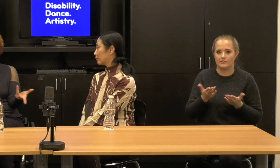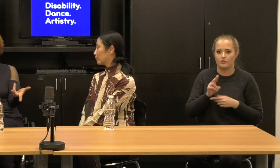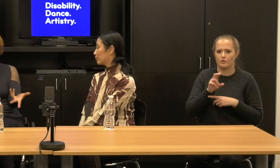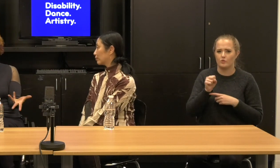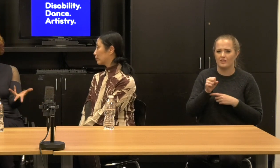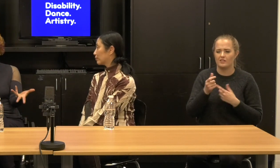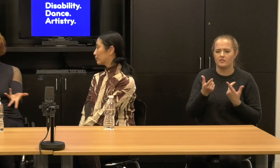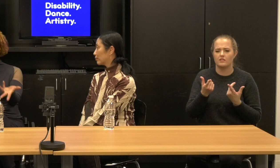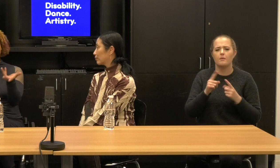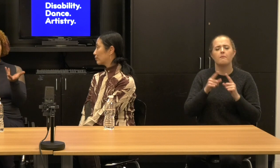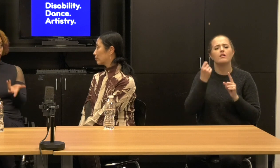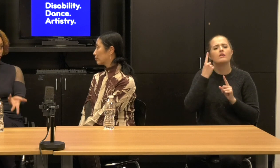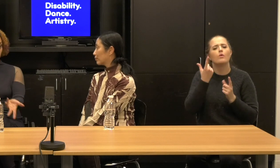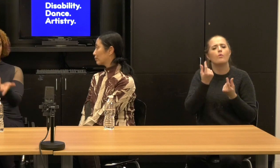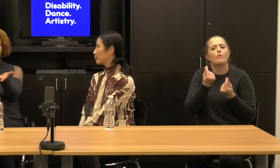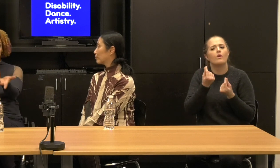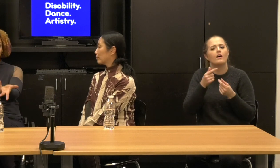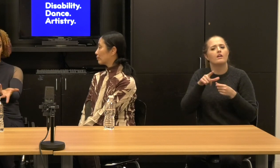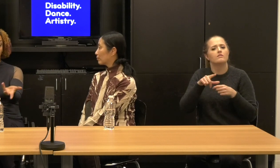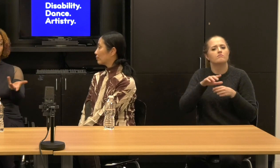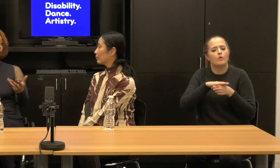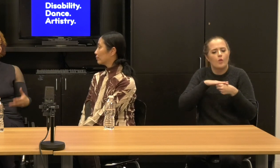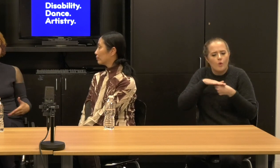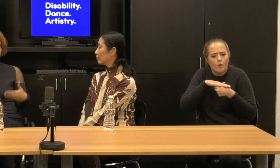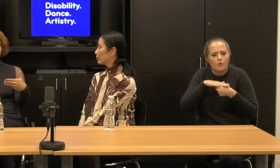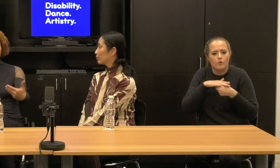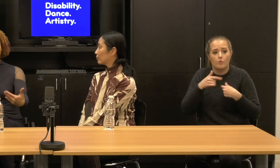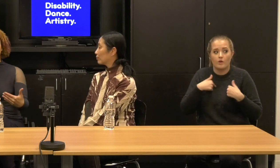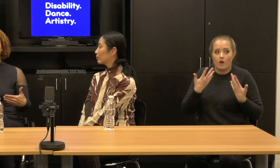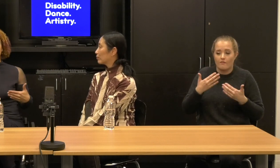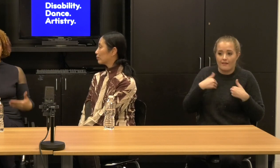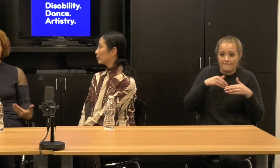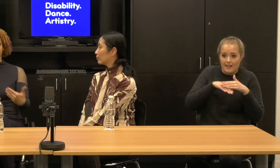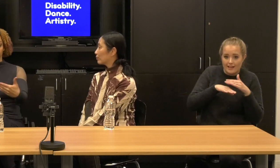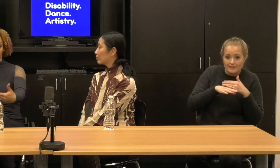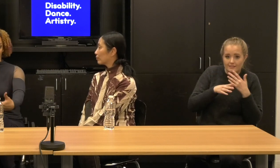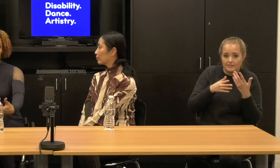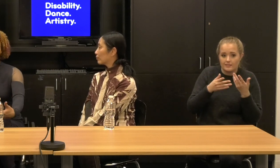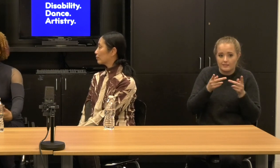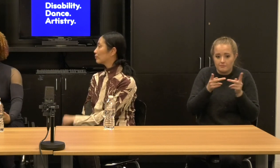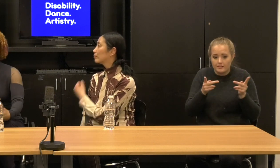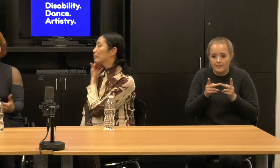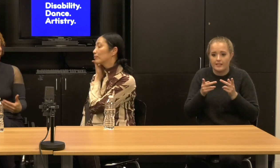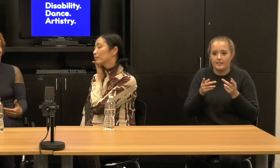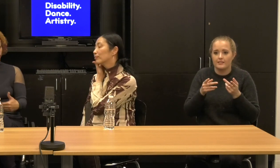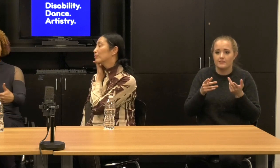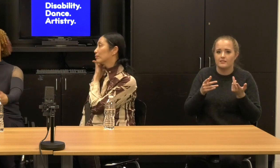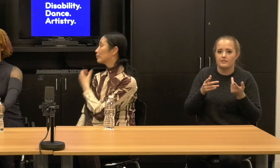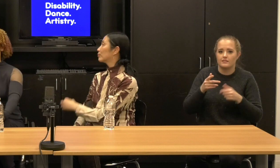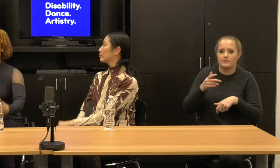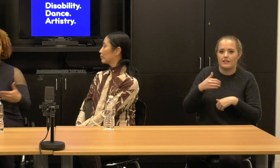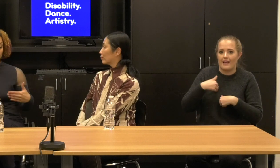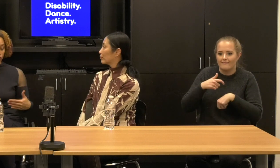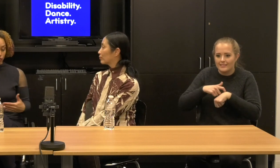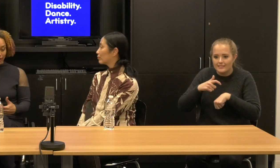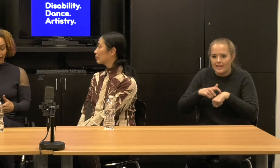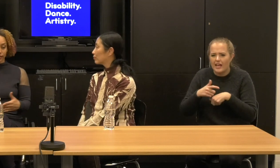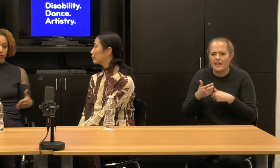to finalize and funding and structures and spaces and time make space open doors and